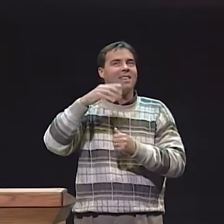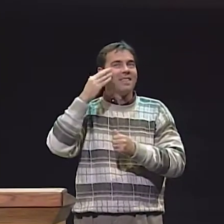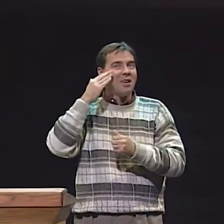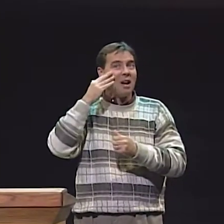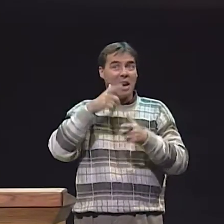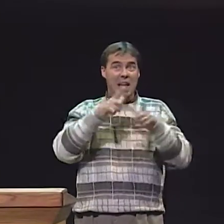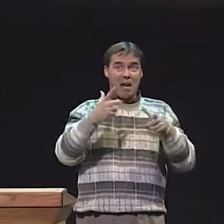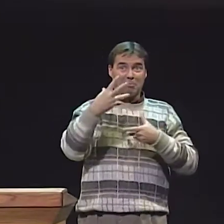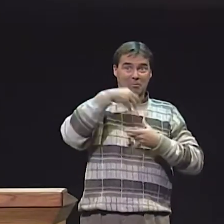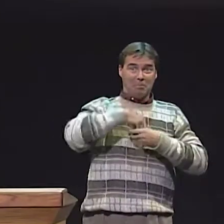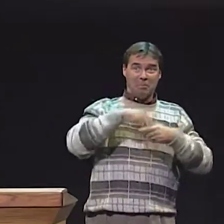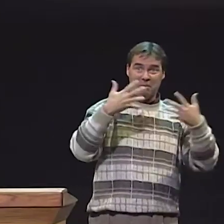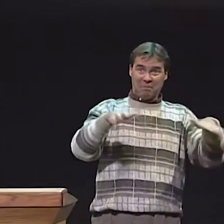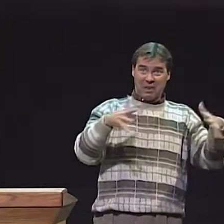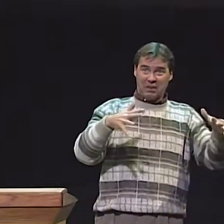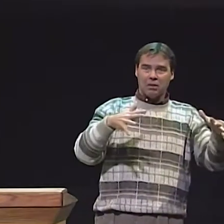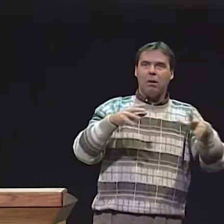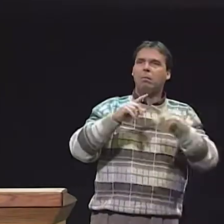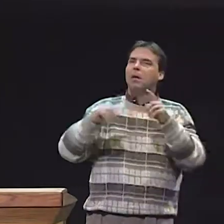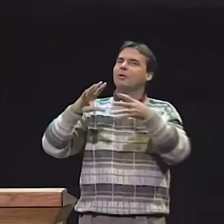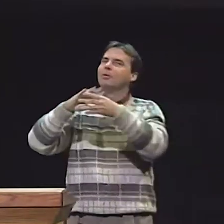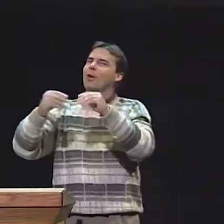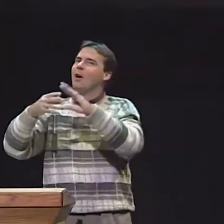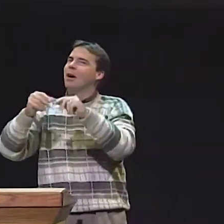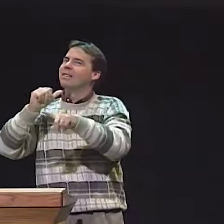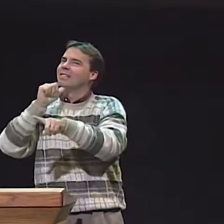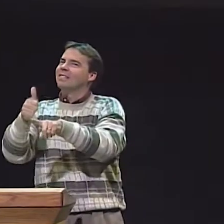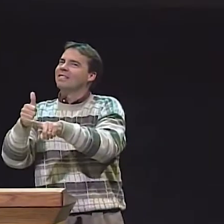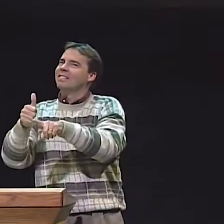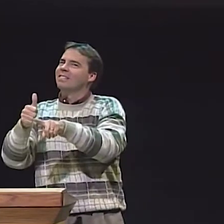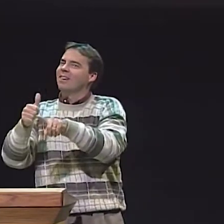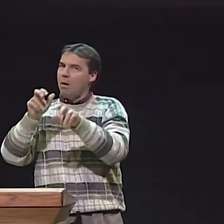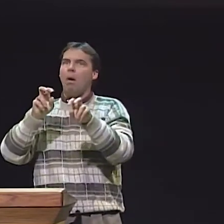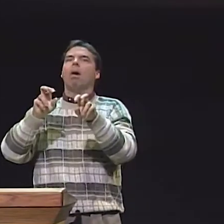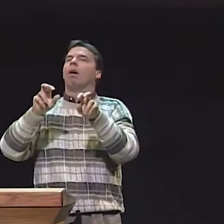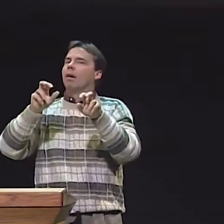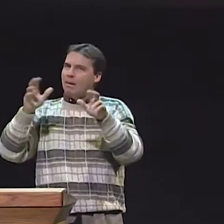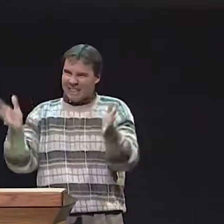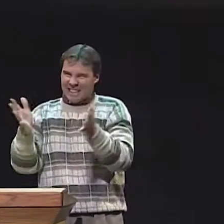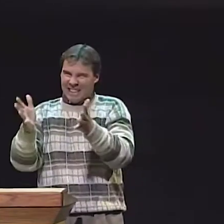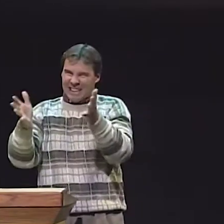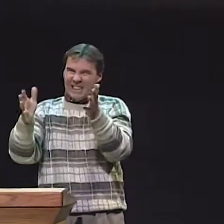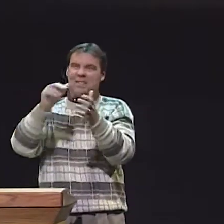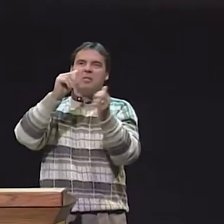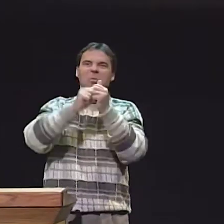IN LANGUAGE ACQUISITION. MEANS THAT THE LAB HELPS THEM WITH LANGUAGE ACQUISITION.